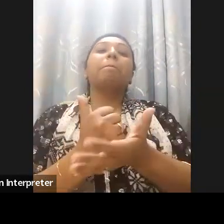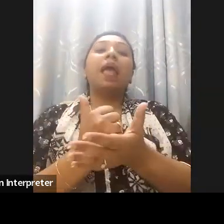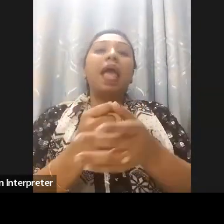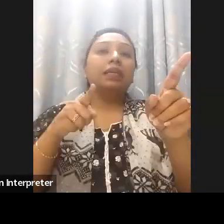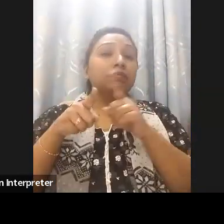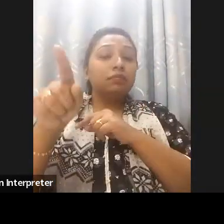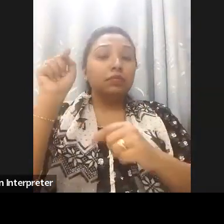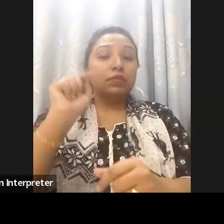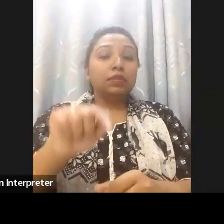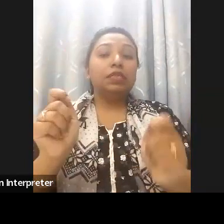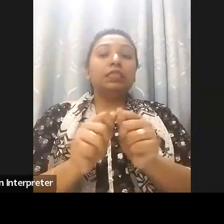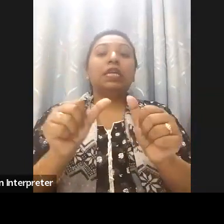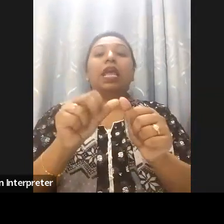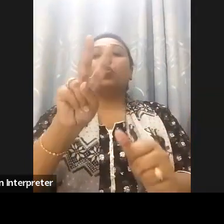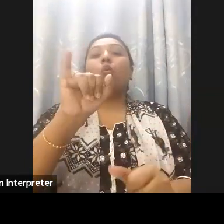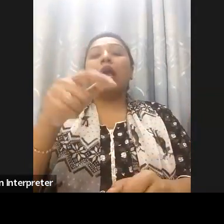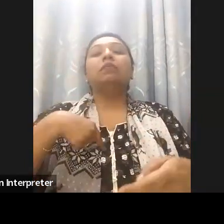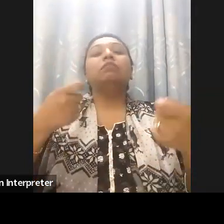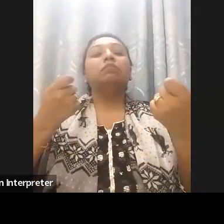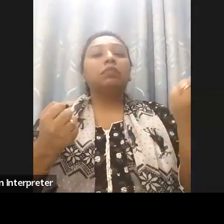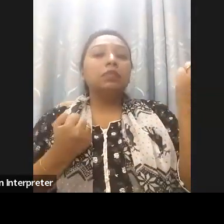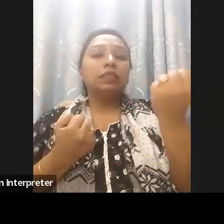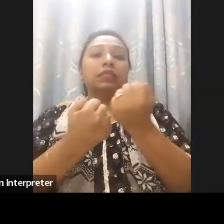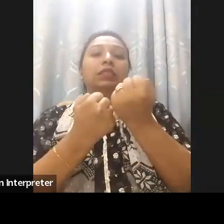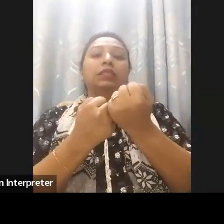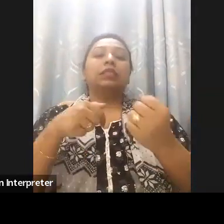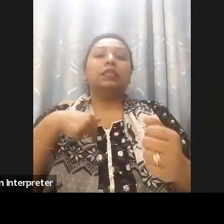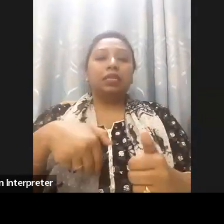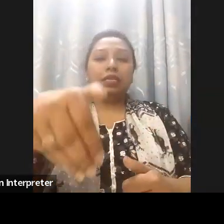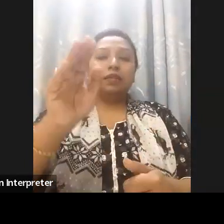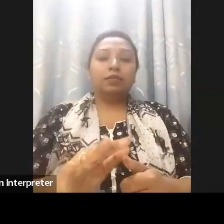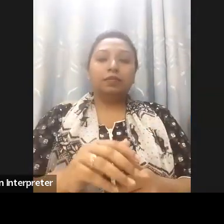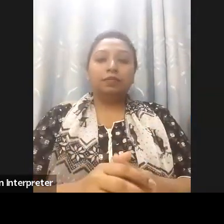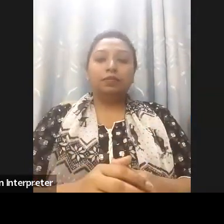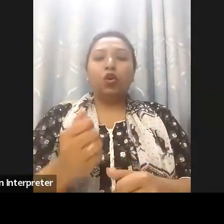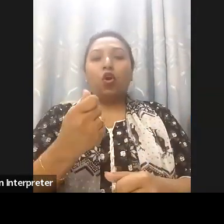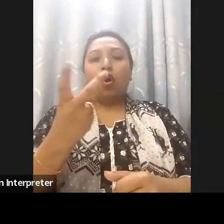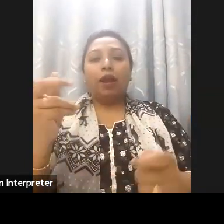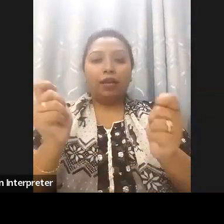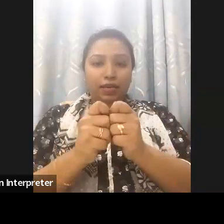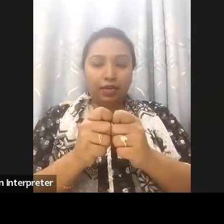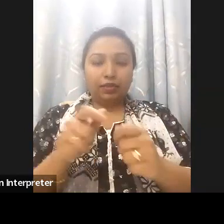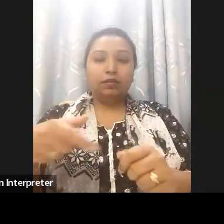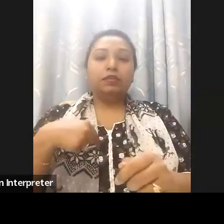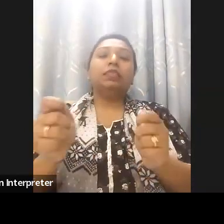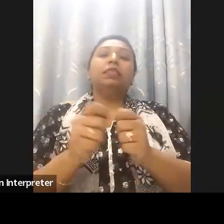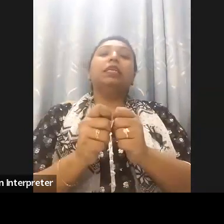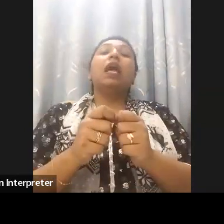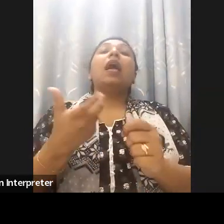a2i has taken very diligently several steps to make digital Financial Services accessible to all.